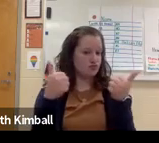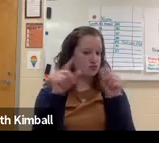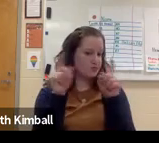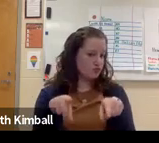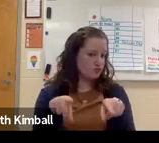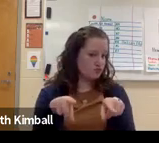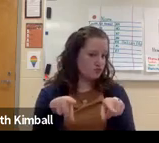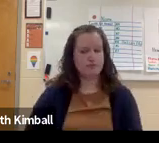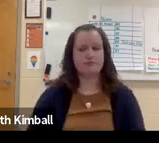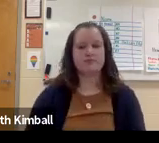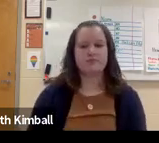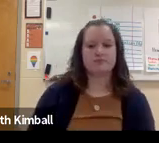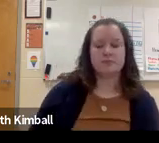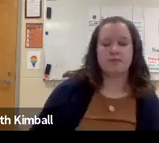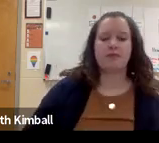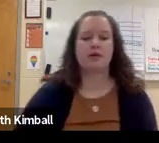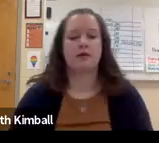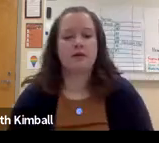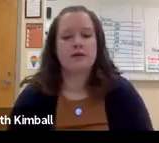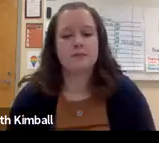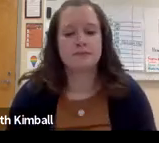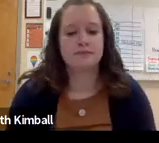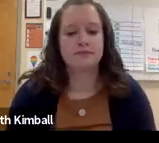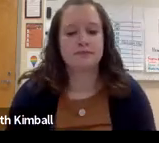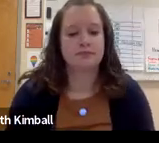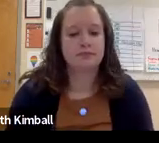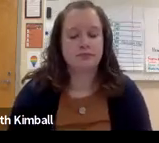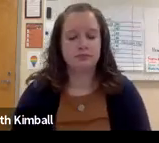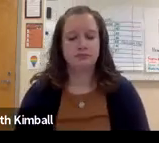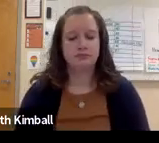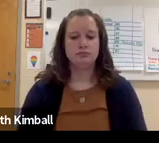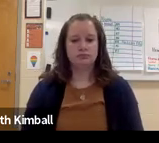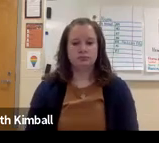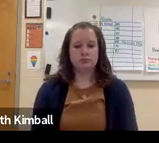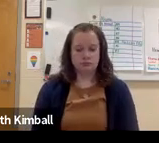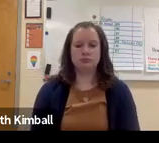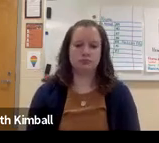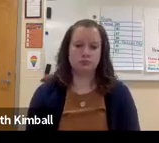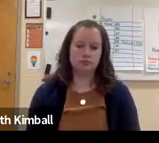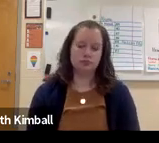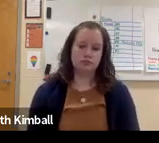So, Beth, one thing I've learned in the last few years is that most special ed